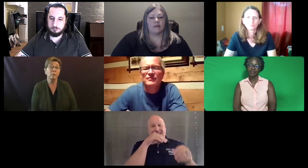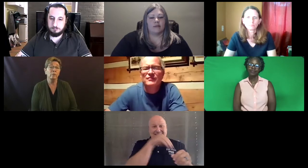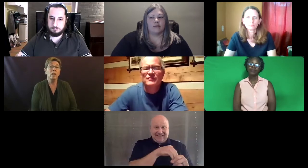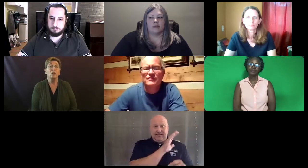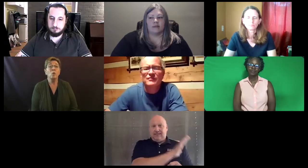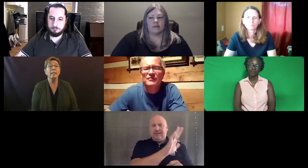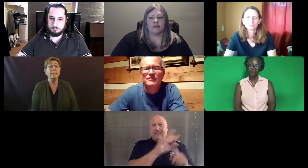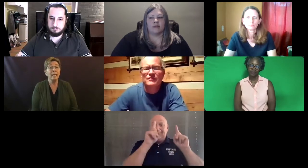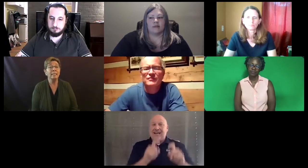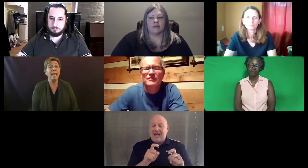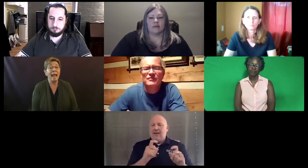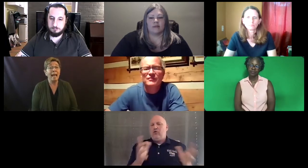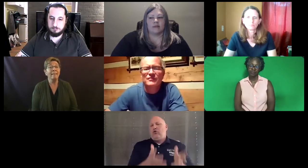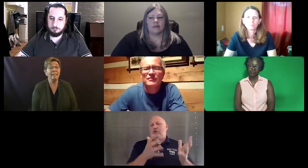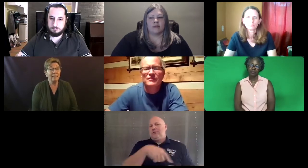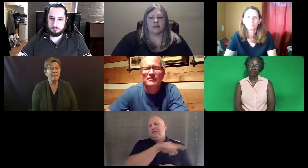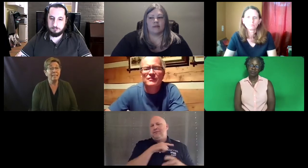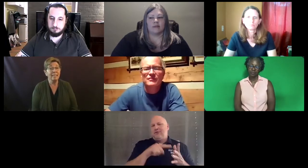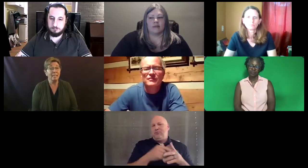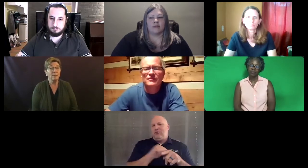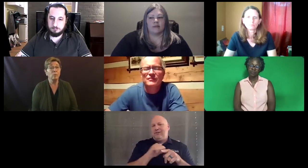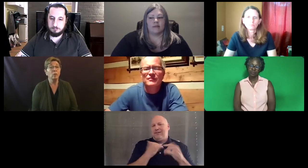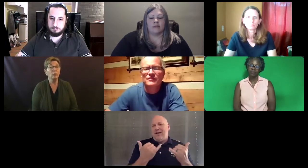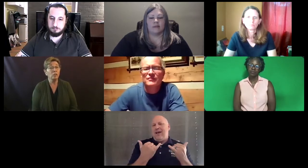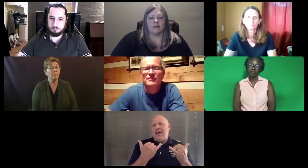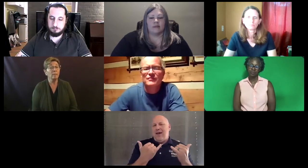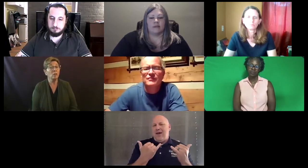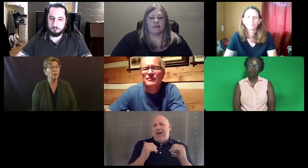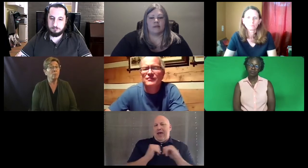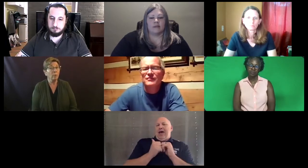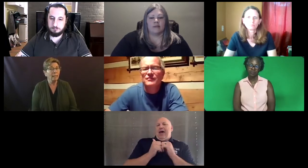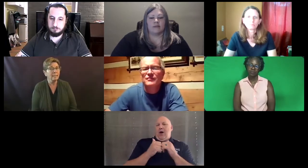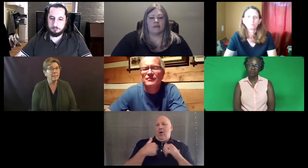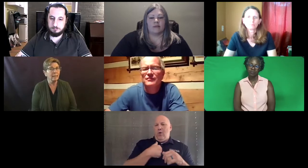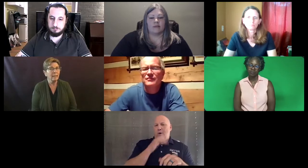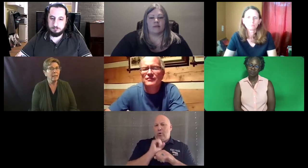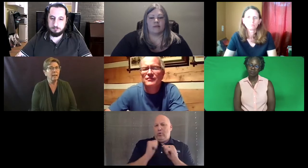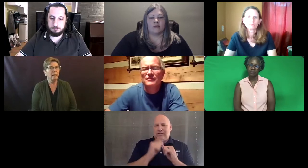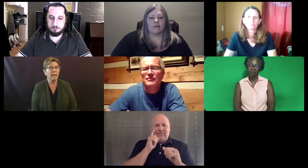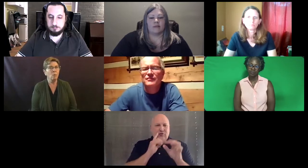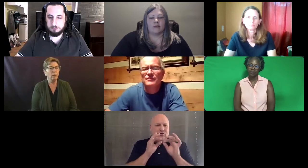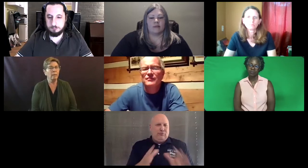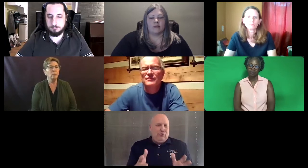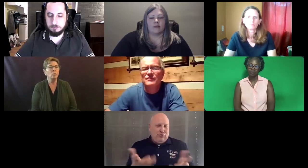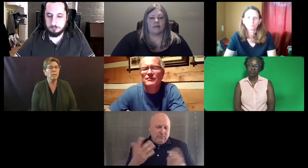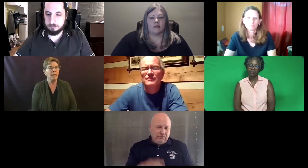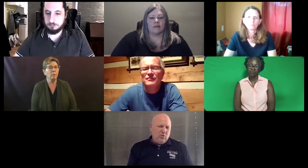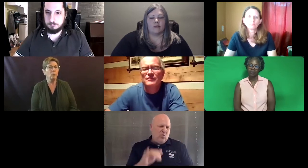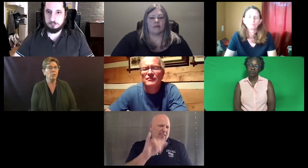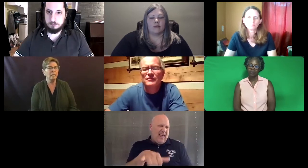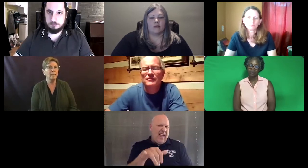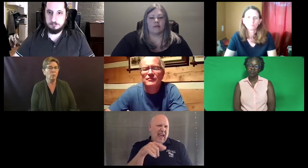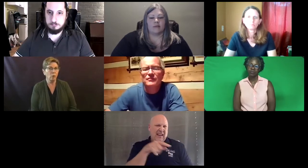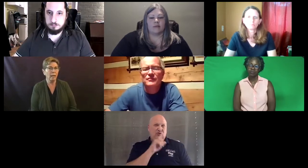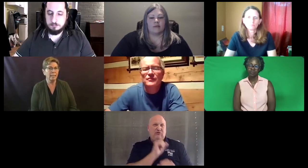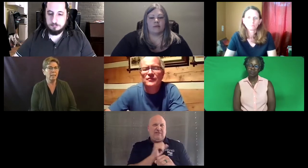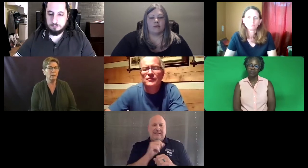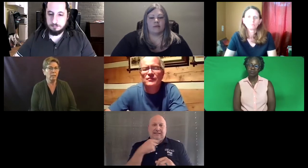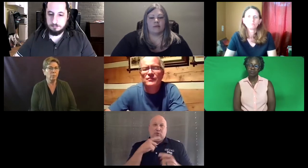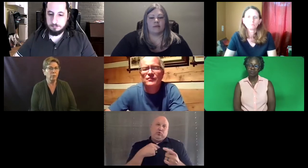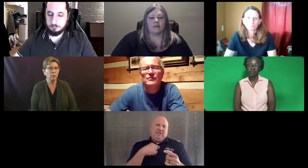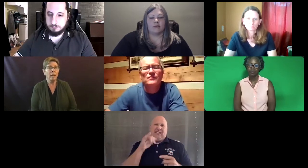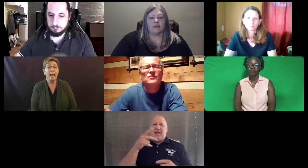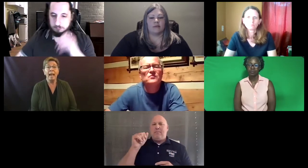But we added that to encourage them to use that in their work as a hearing interpreter.